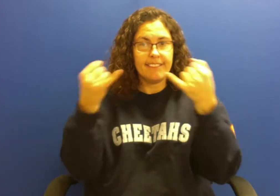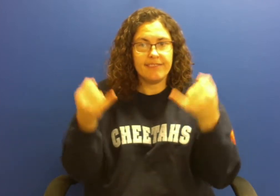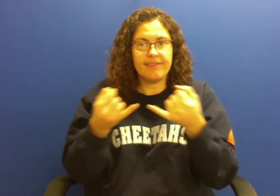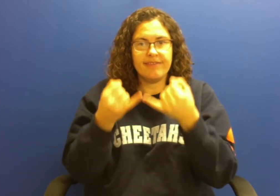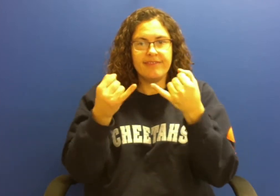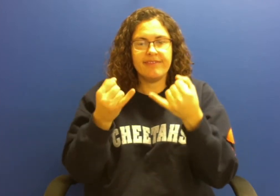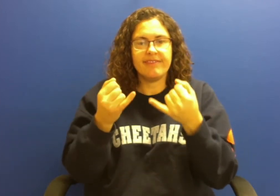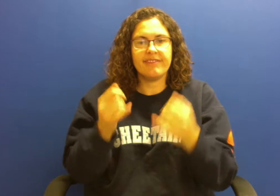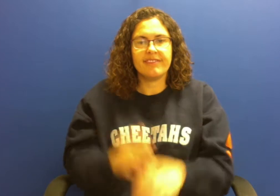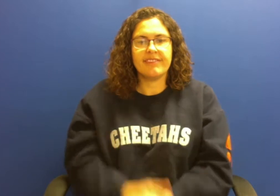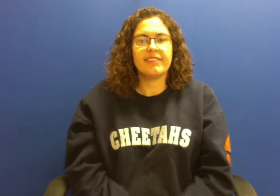spaghetti